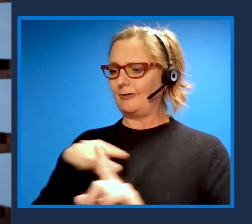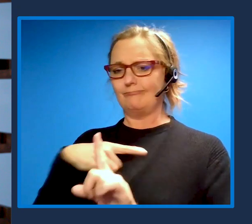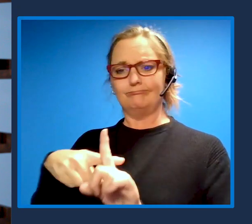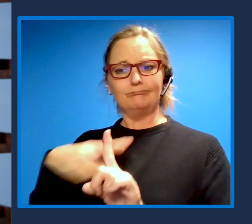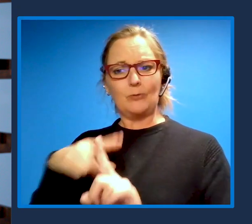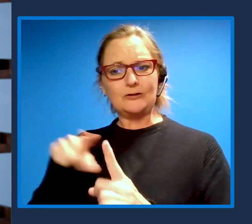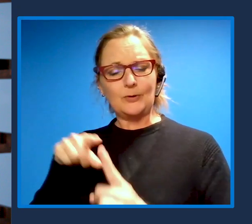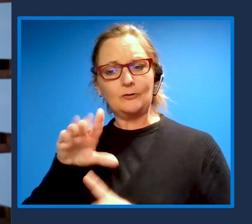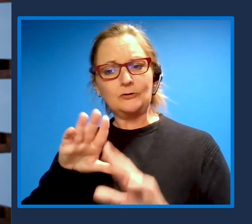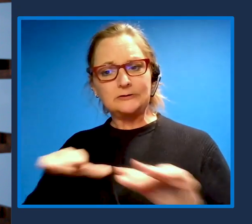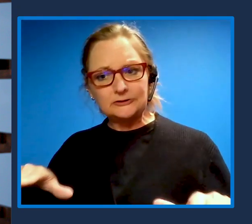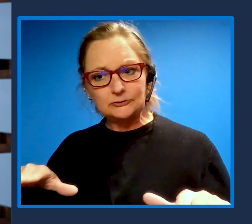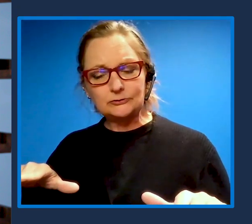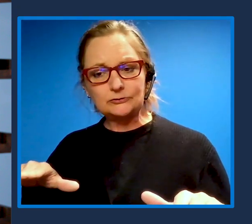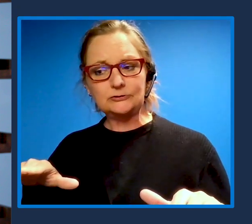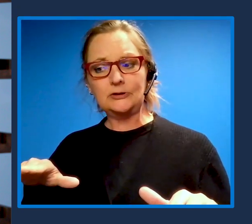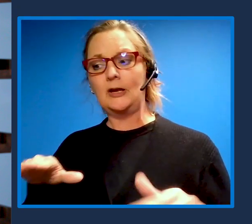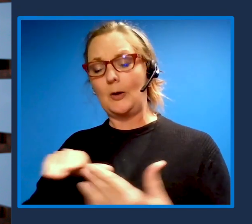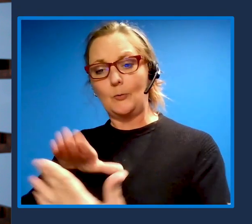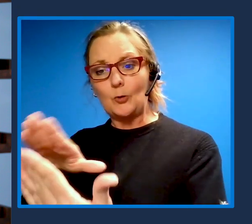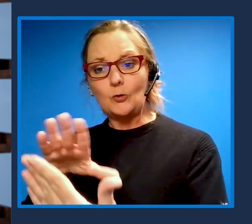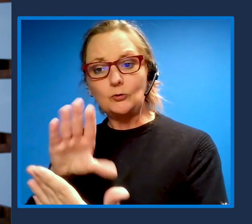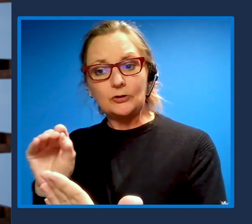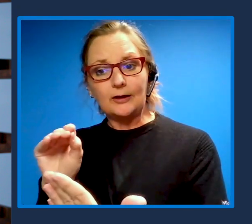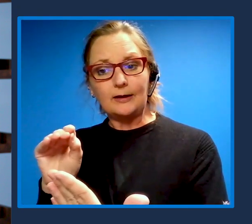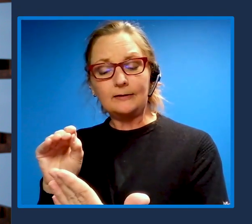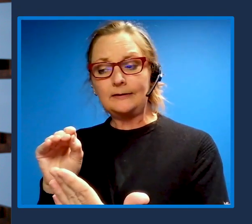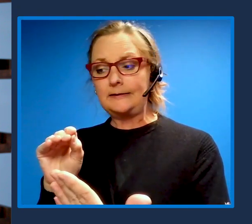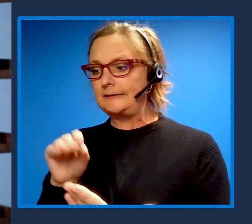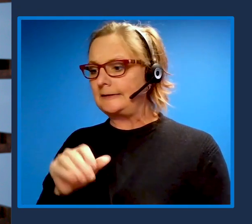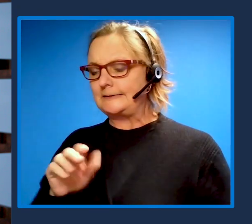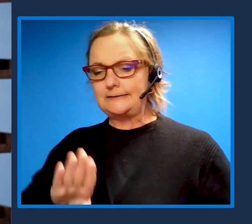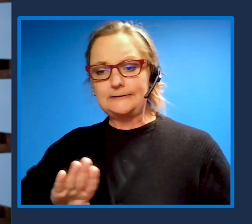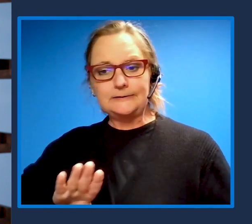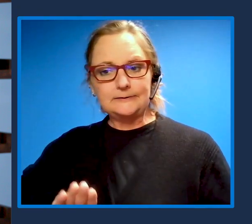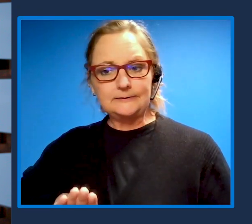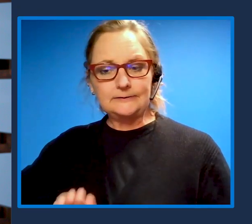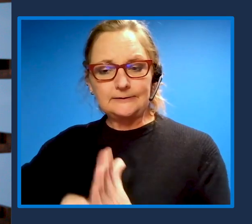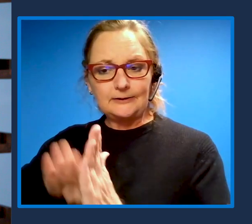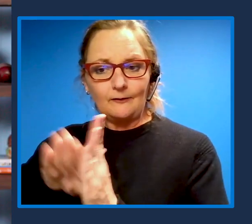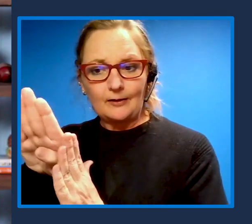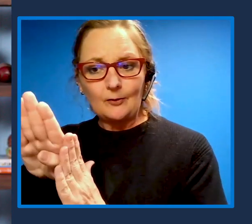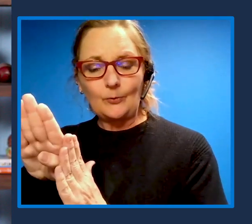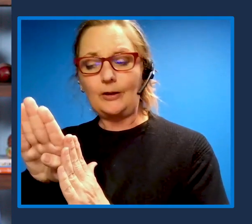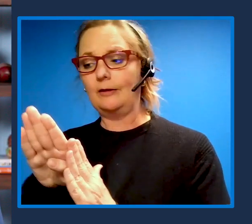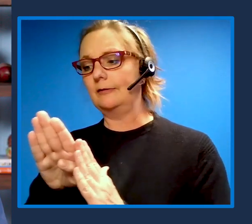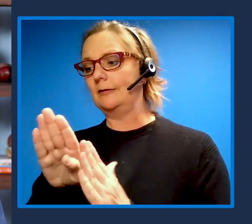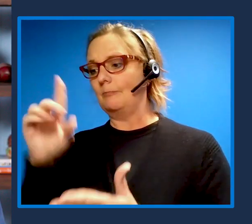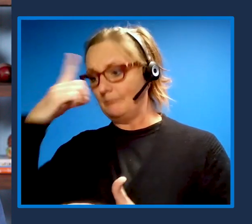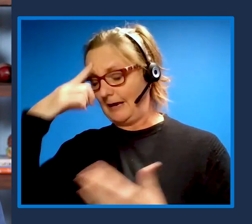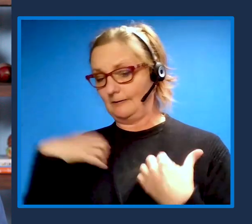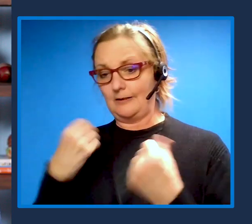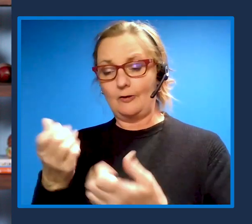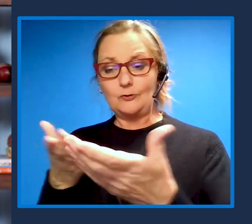to reaching more kids in crisis and addressing gaps in services and to support more families. So we are very thankful for the opportunity.